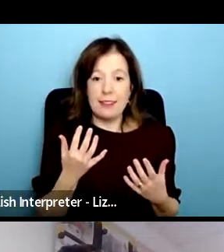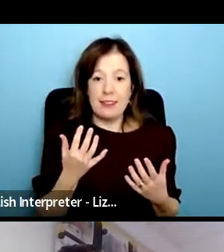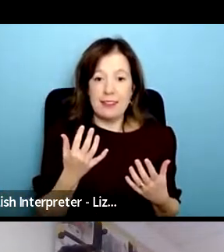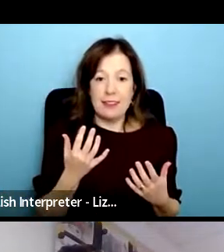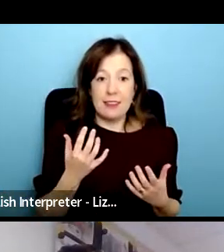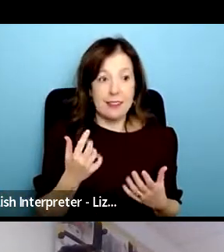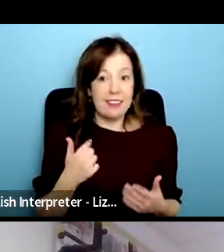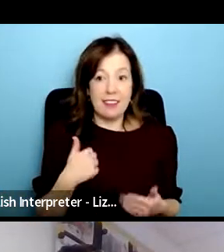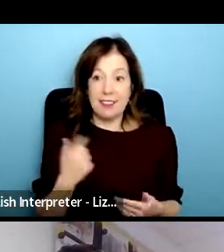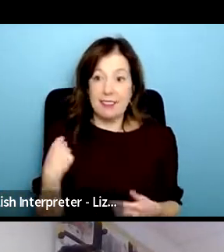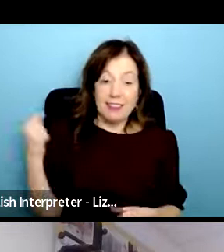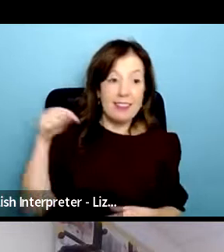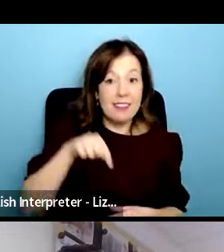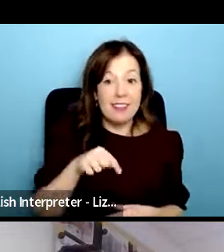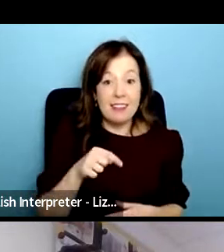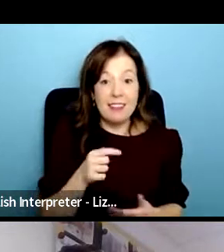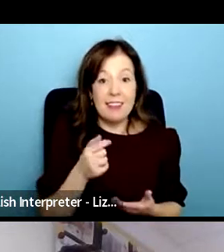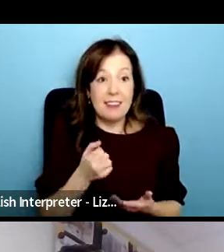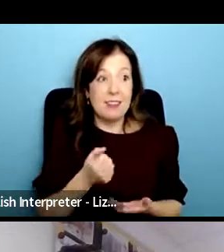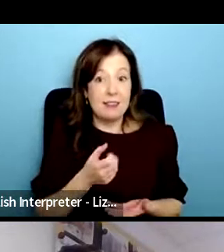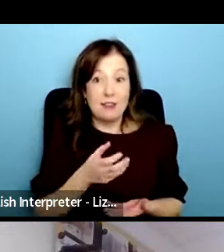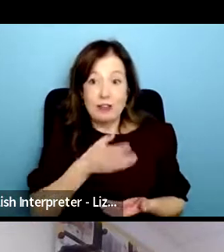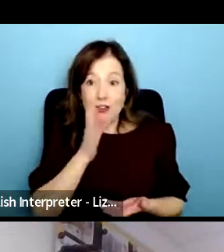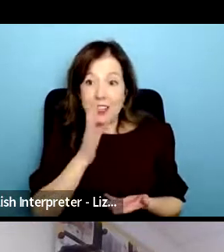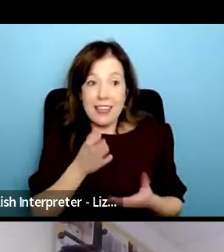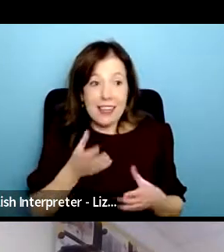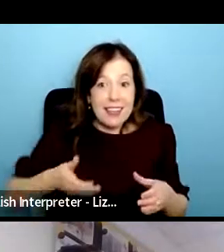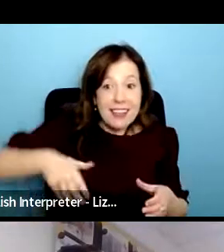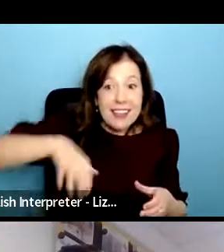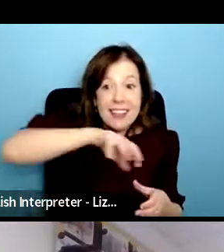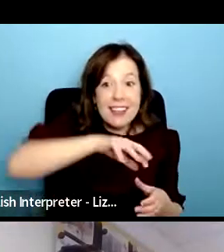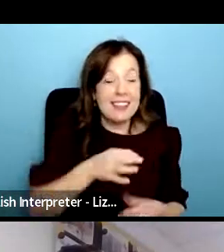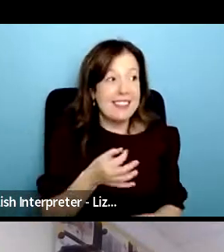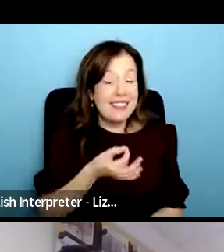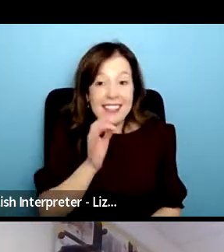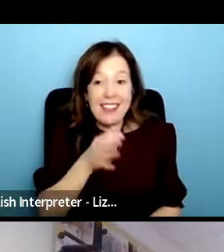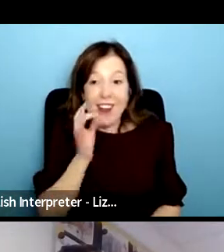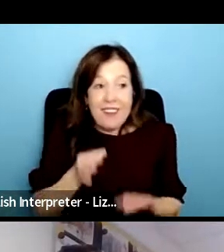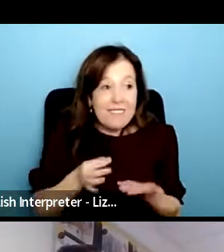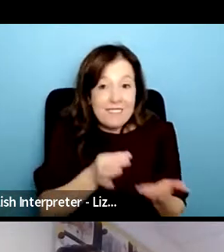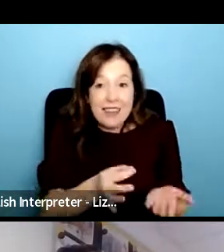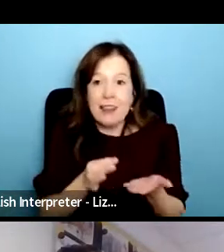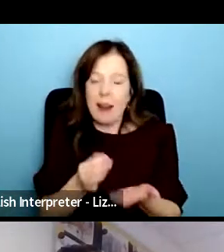or having cups being responsible for the tea is actually going to help me be focused so